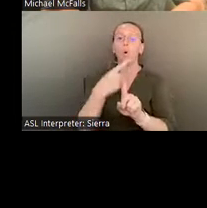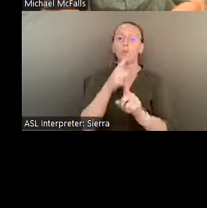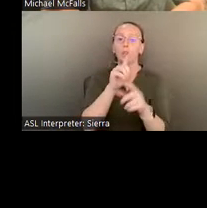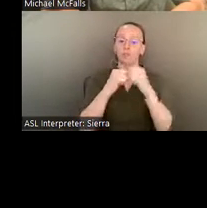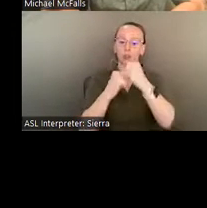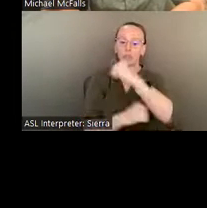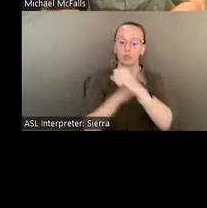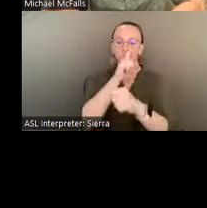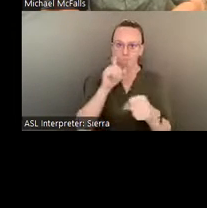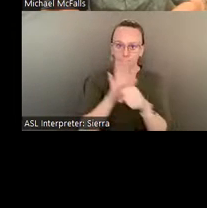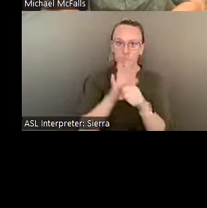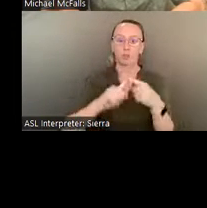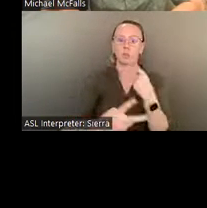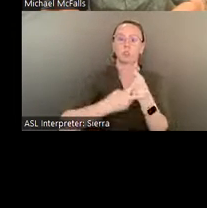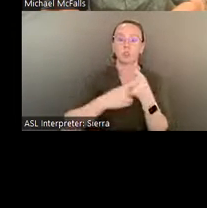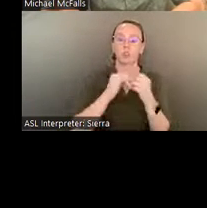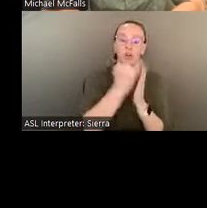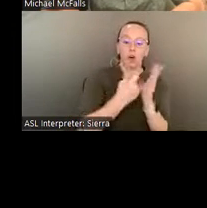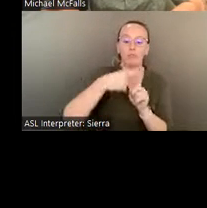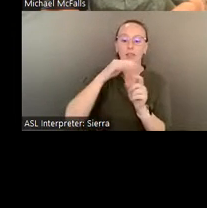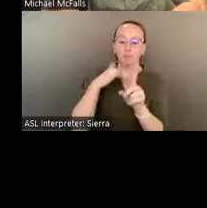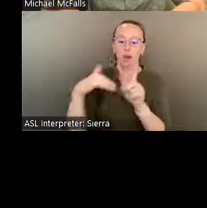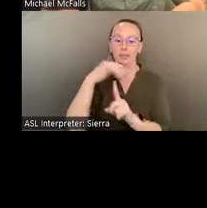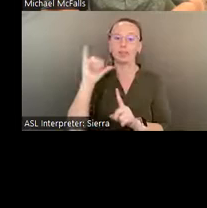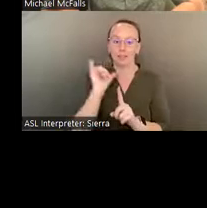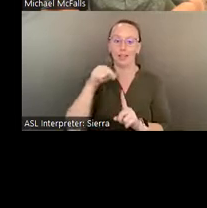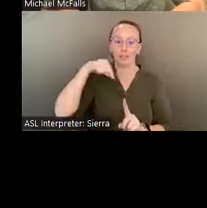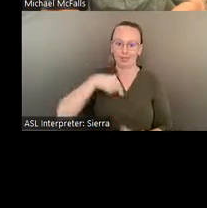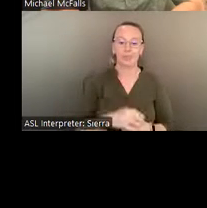of our environments like Pasaquan, and this project is one of the largest art environment